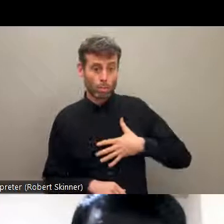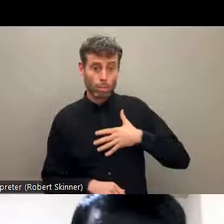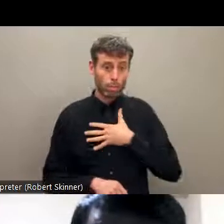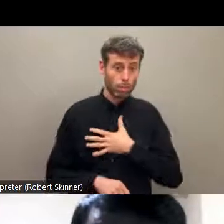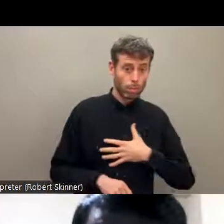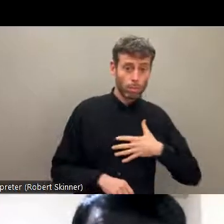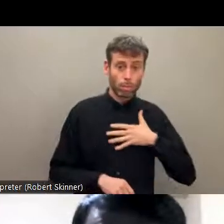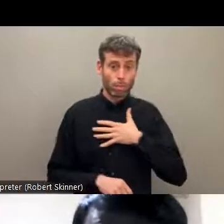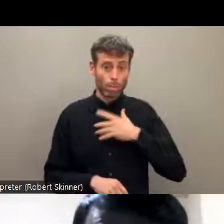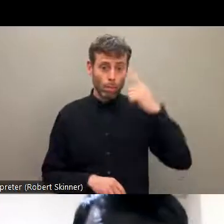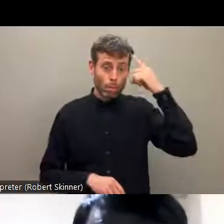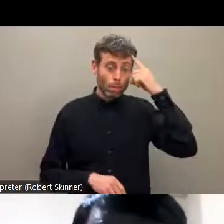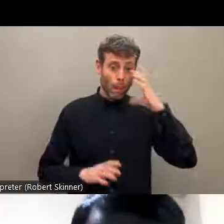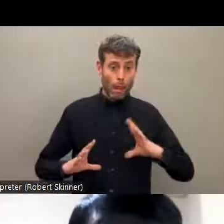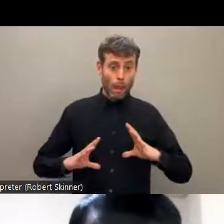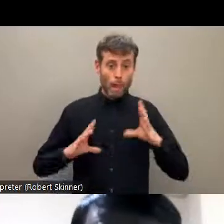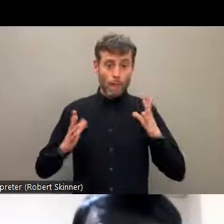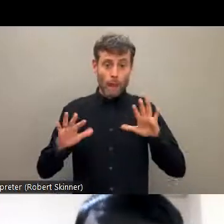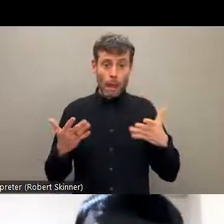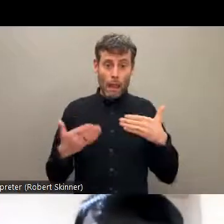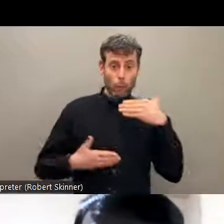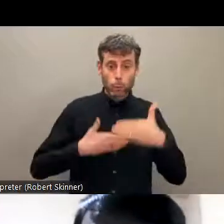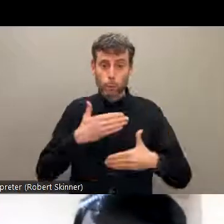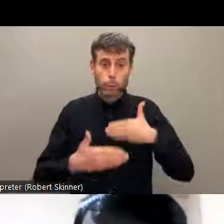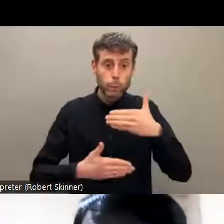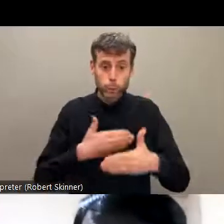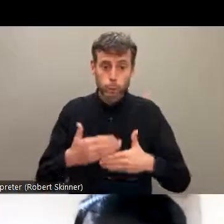laterally in Nepal, 56% of women with disabilities, they